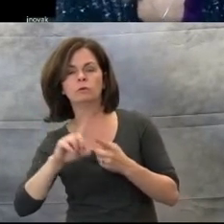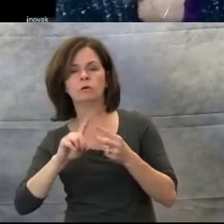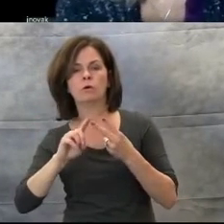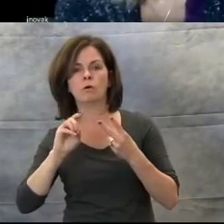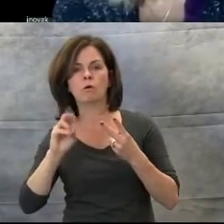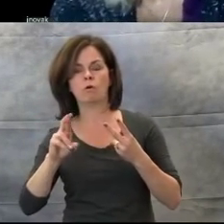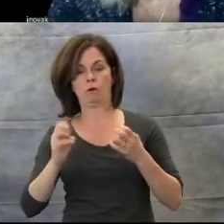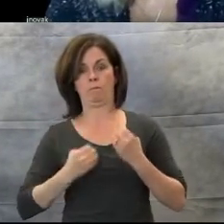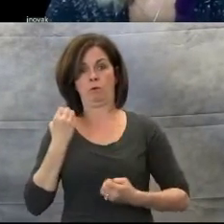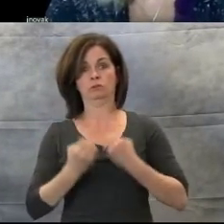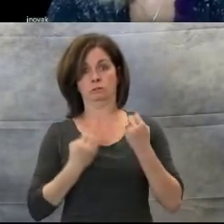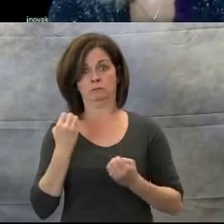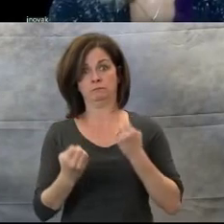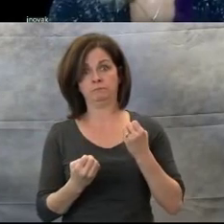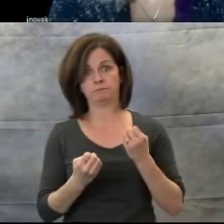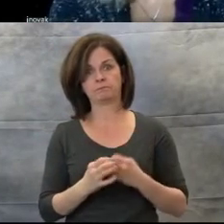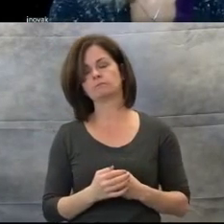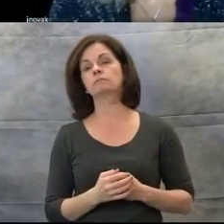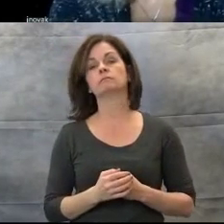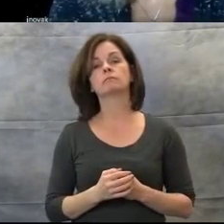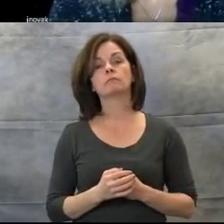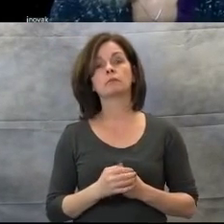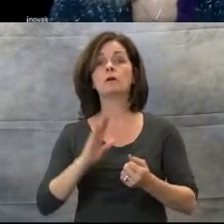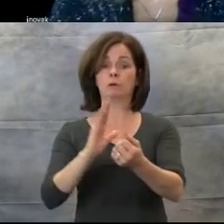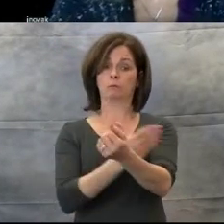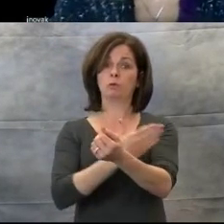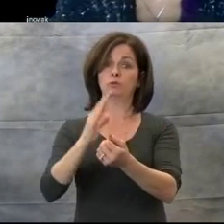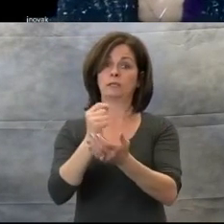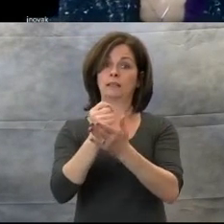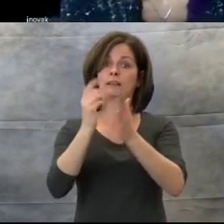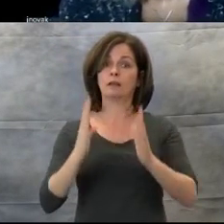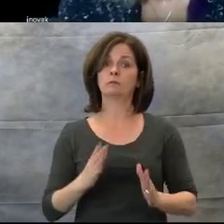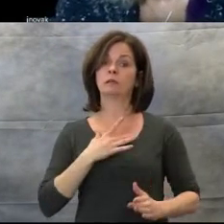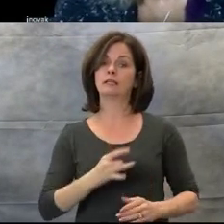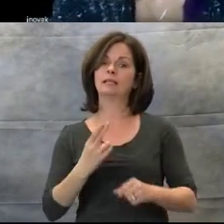Music therapists like to use a tool or a technique